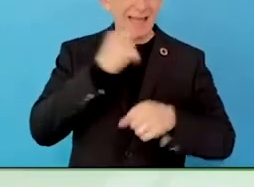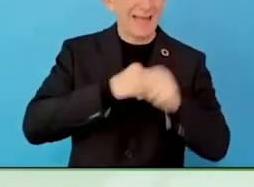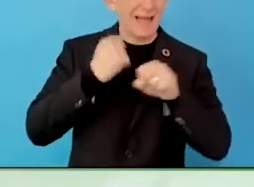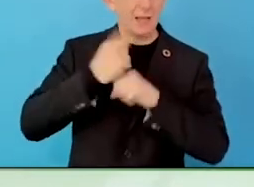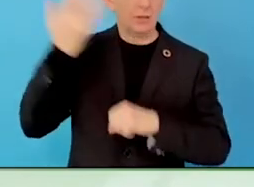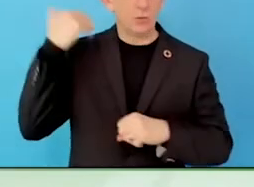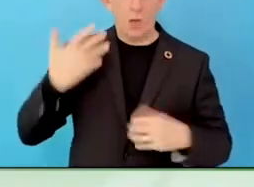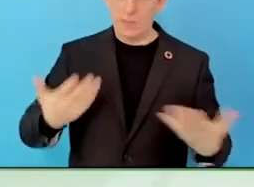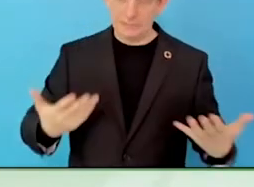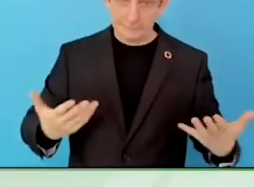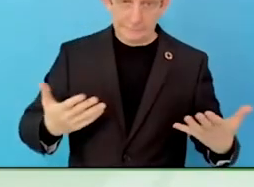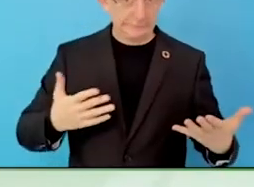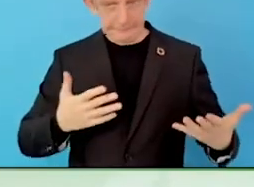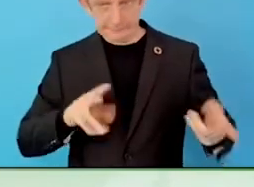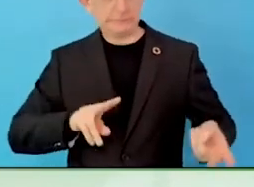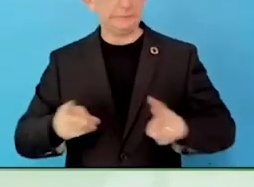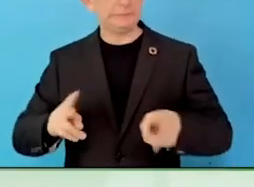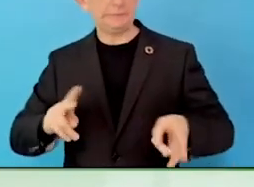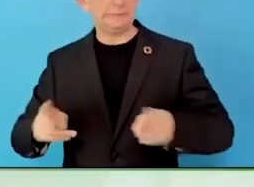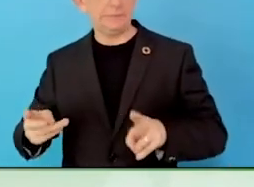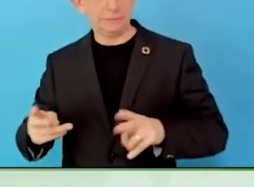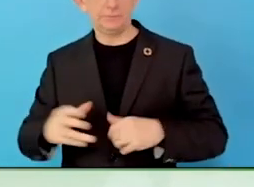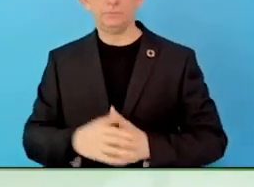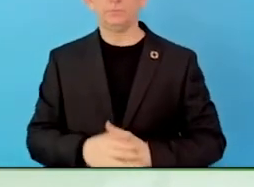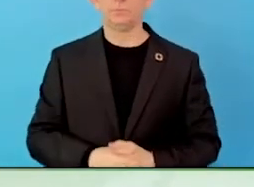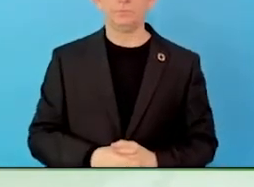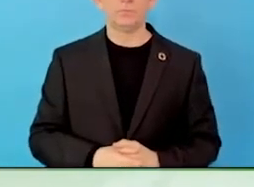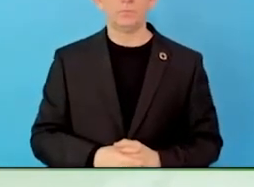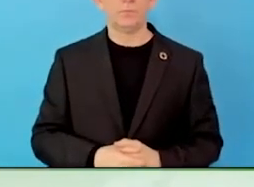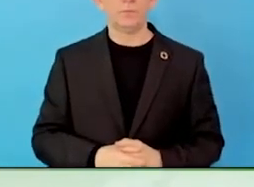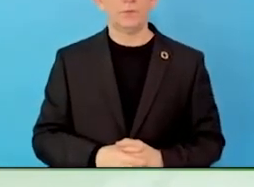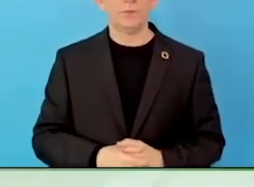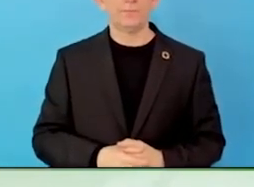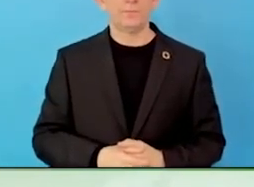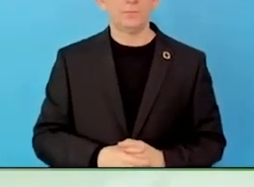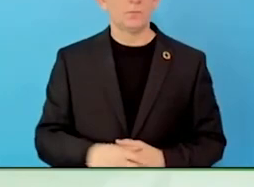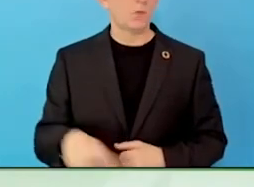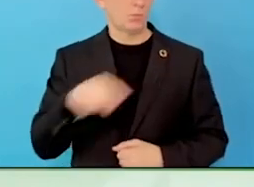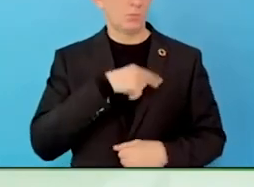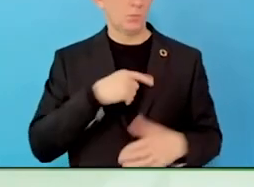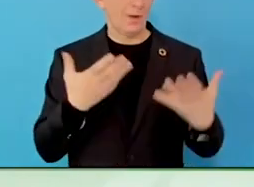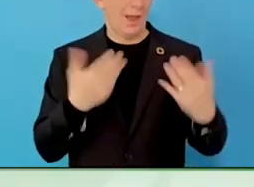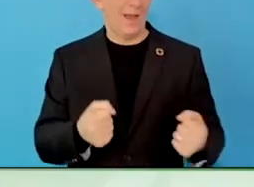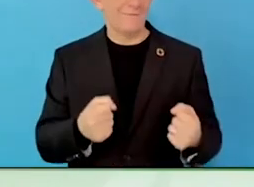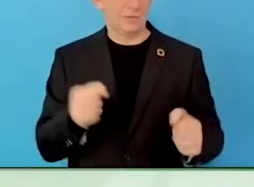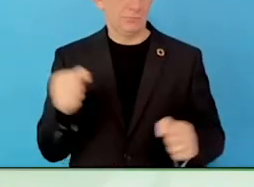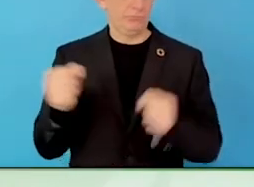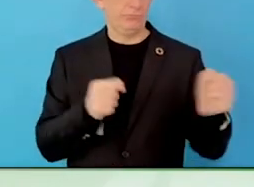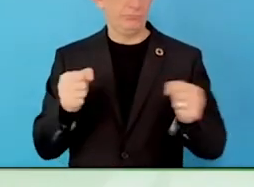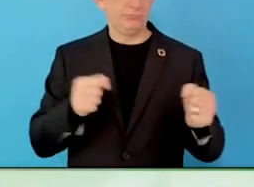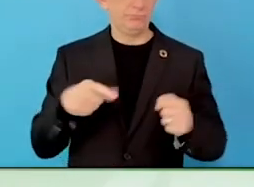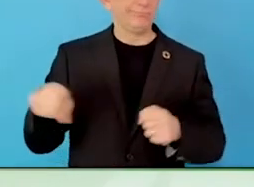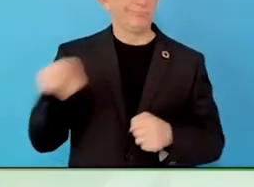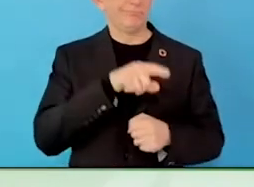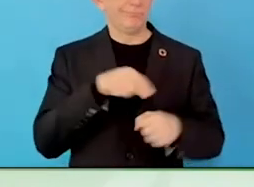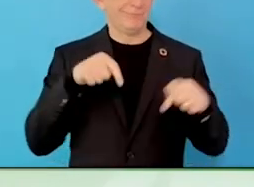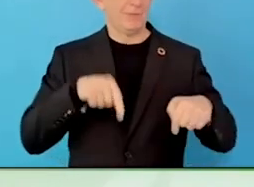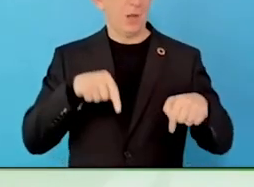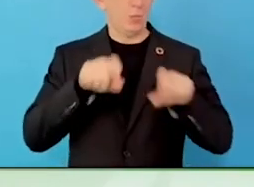in charge of making this happen. But sometimes, people are just having good intentions and no